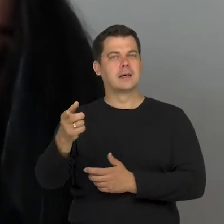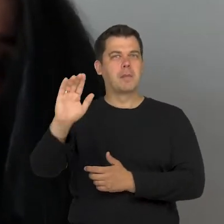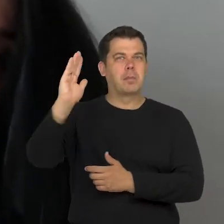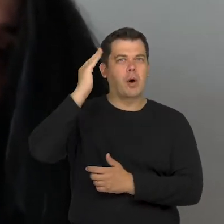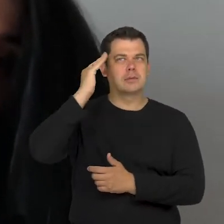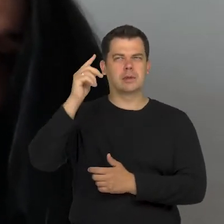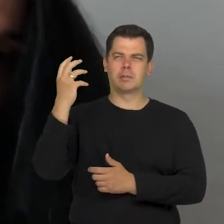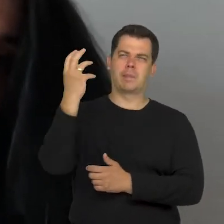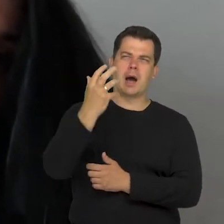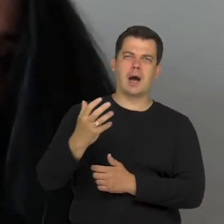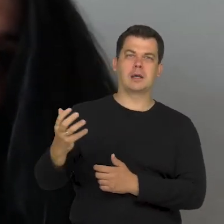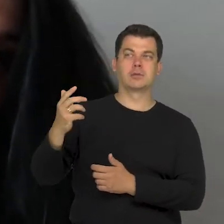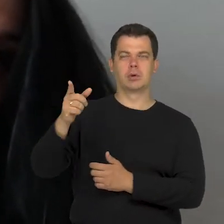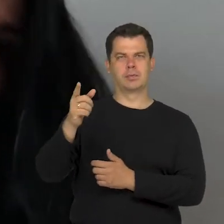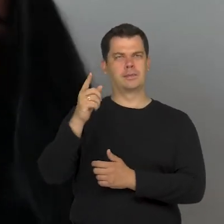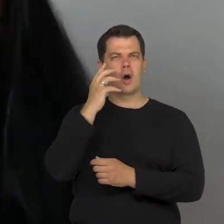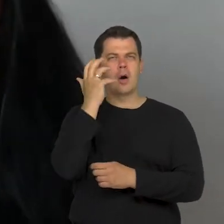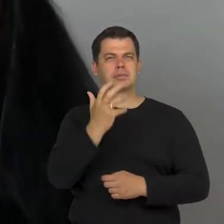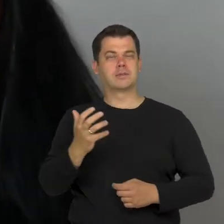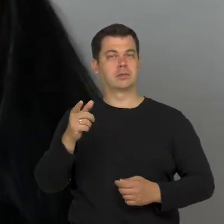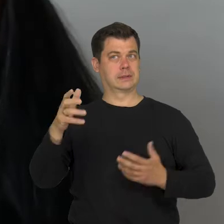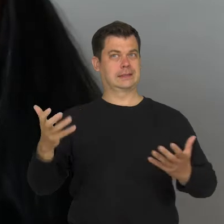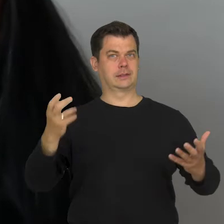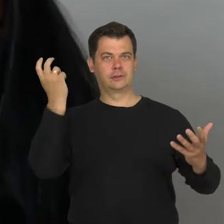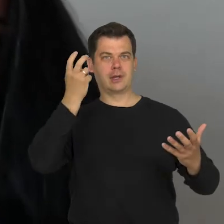fails to recognise